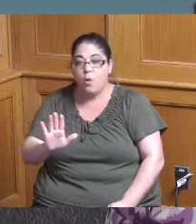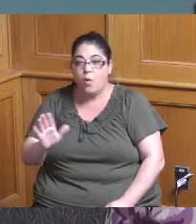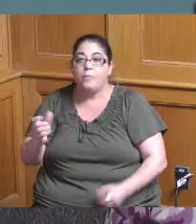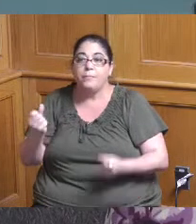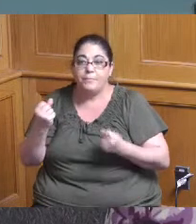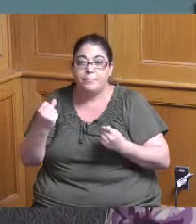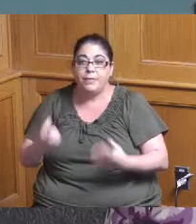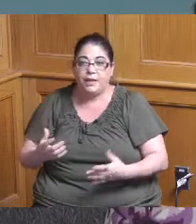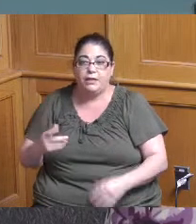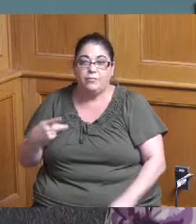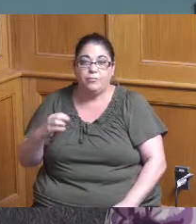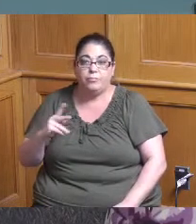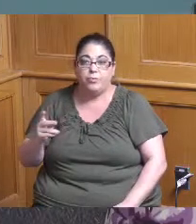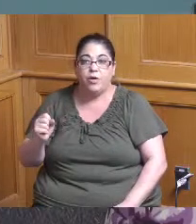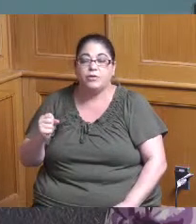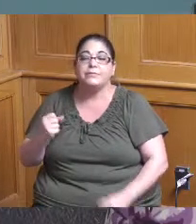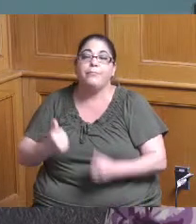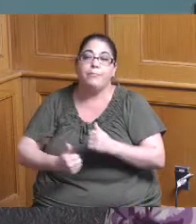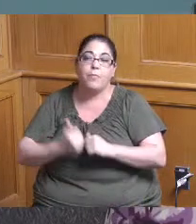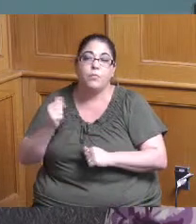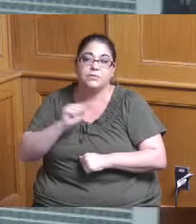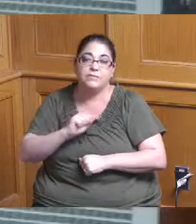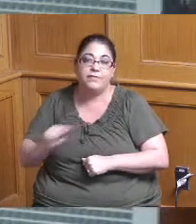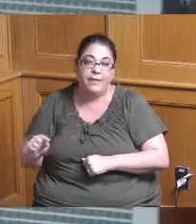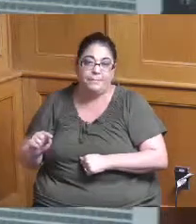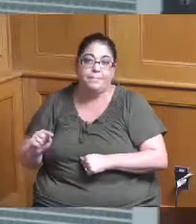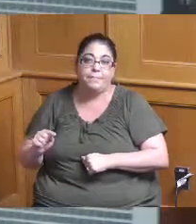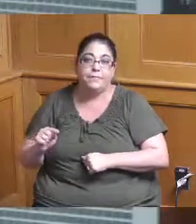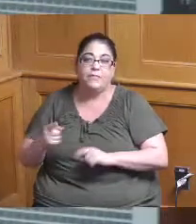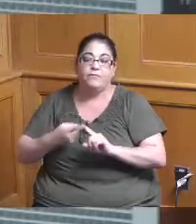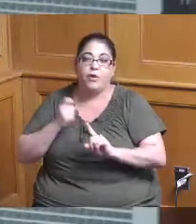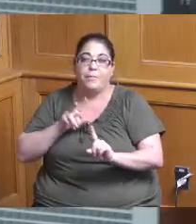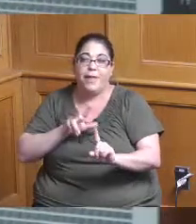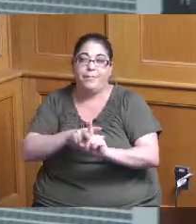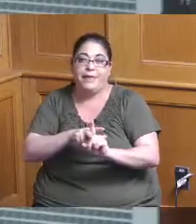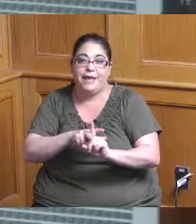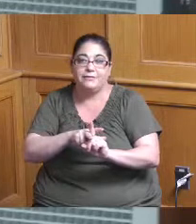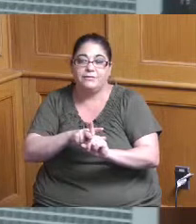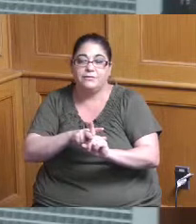all parks and the majority of them based on the application seemed like they would be local parks